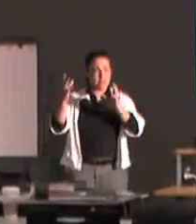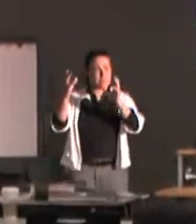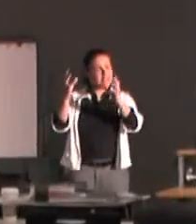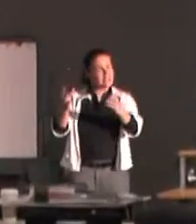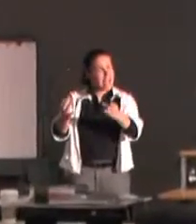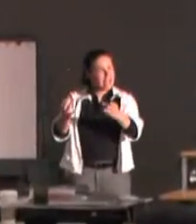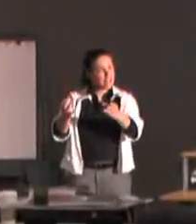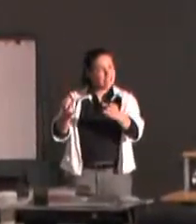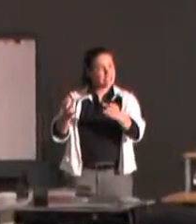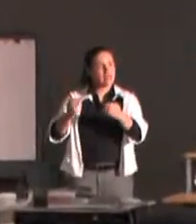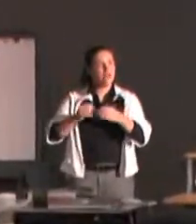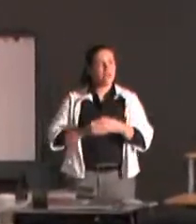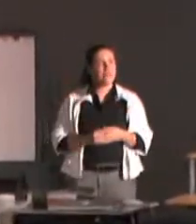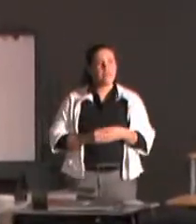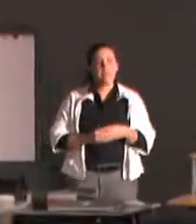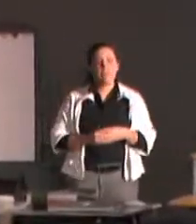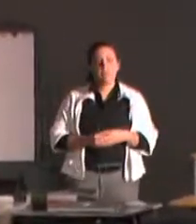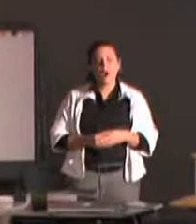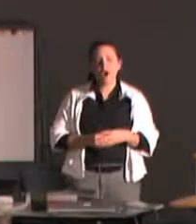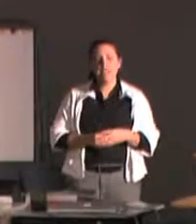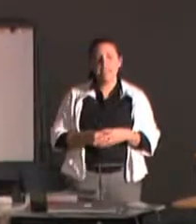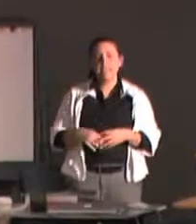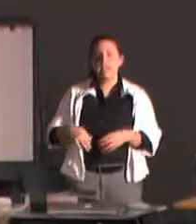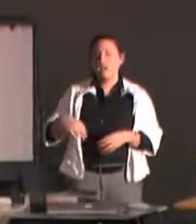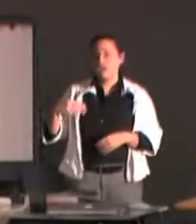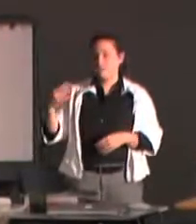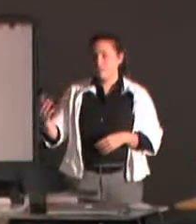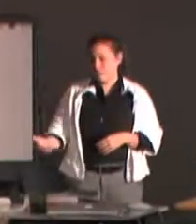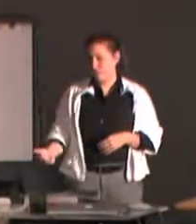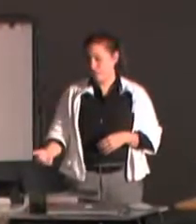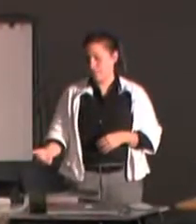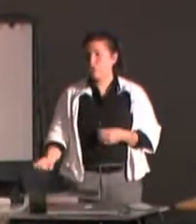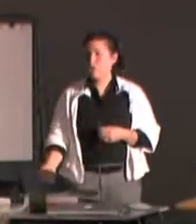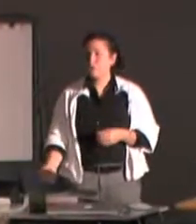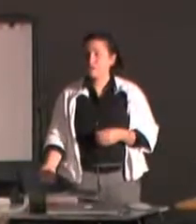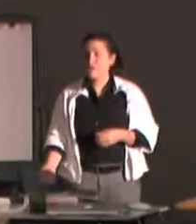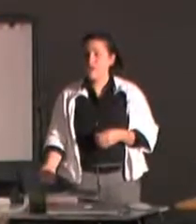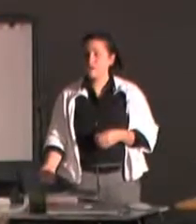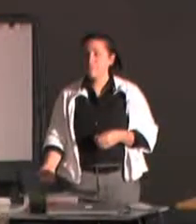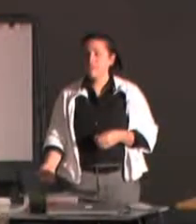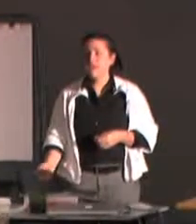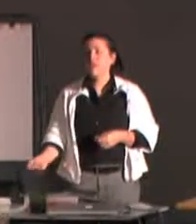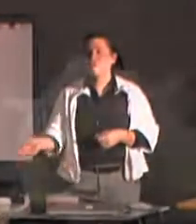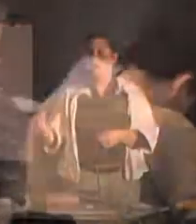WE MAY NOT HAVE THE SPECIFIC KNOWLEDGE TO SERVE PERSONS WITH DISABILITIES WELL.